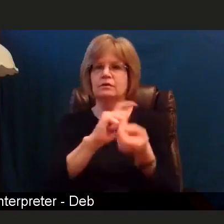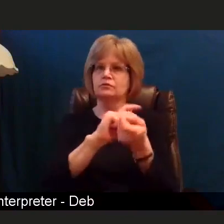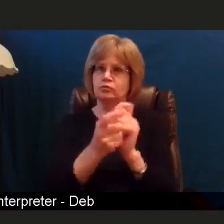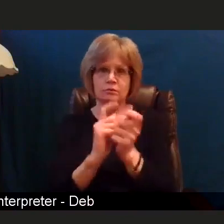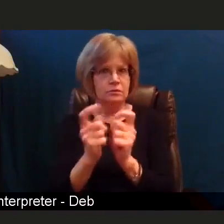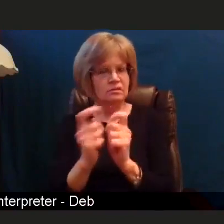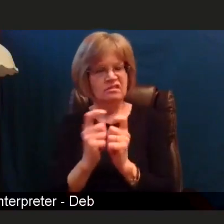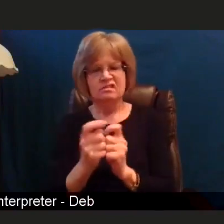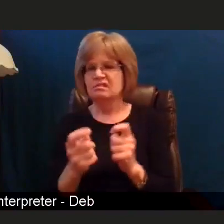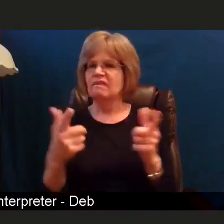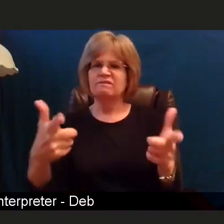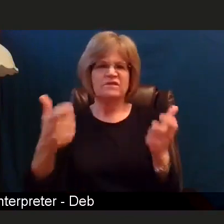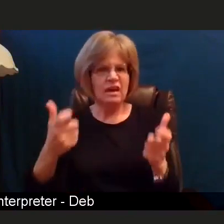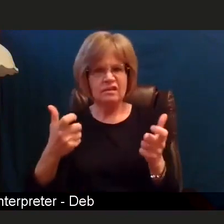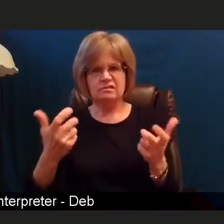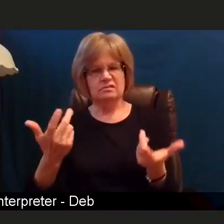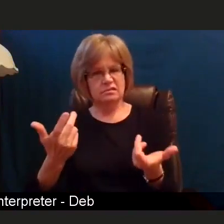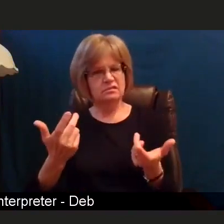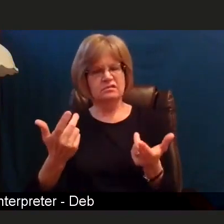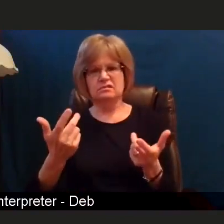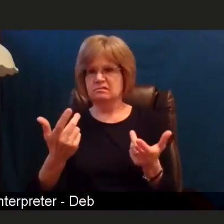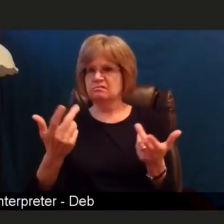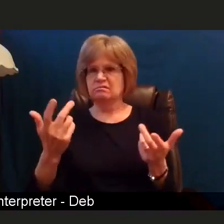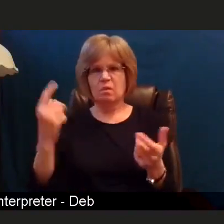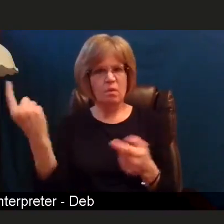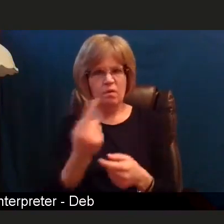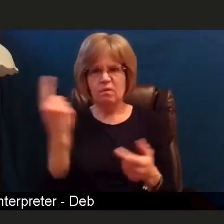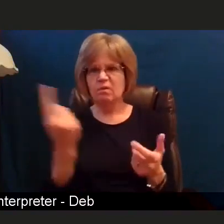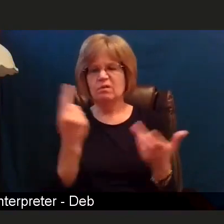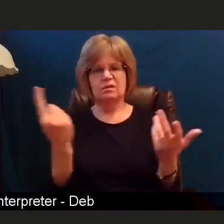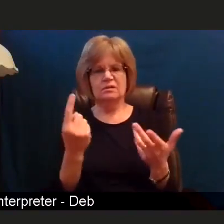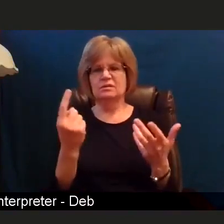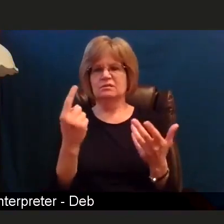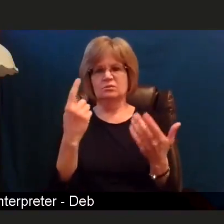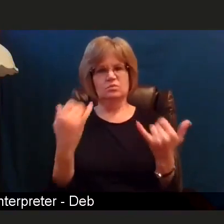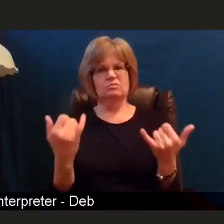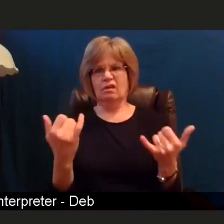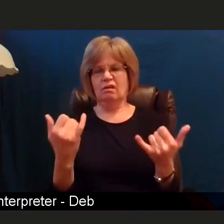on regular basis in today's world, and that we will continue